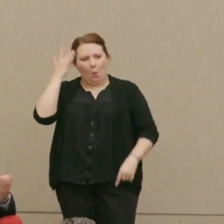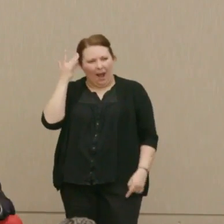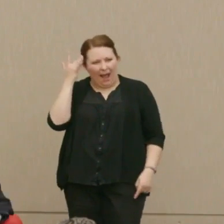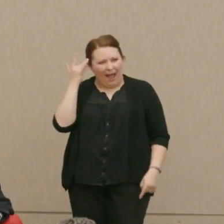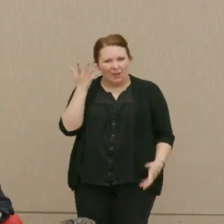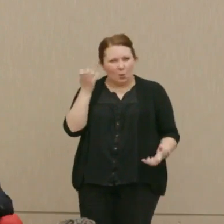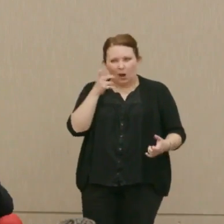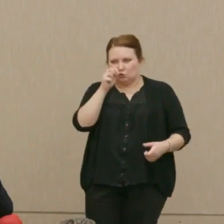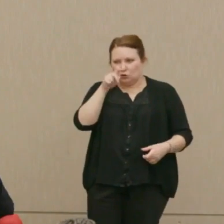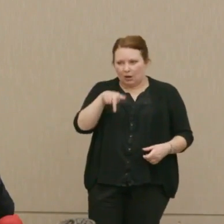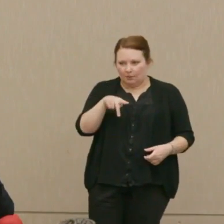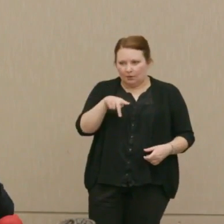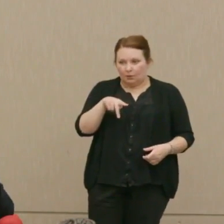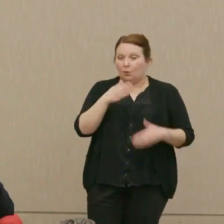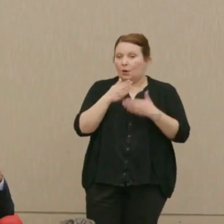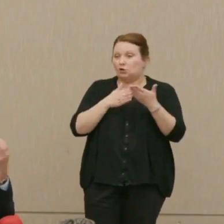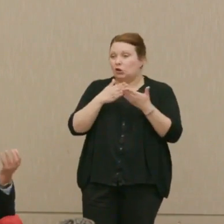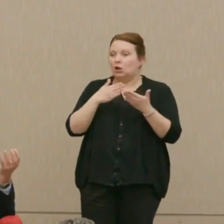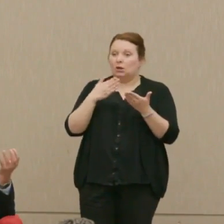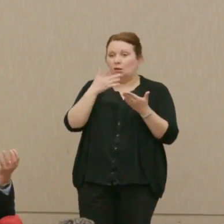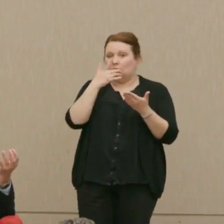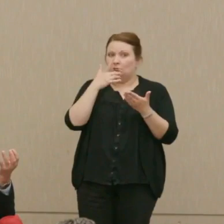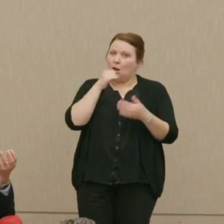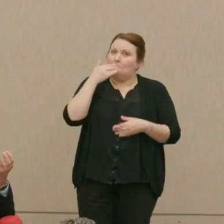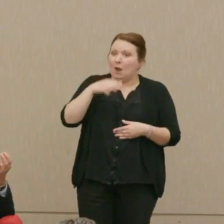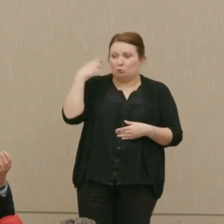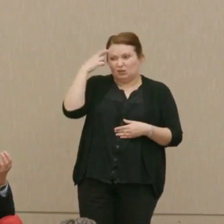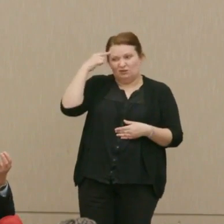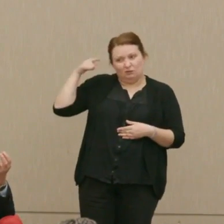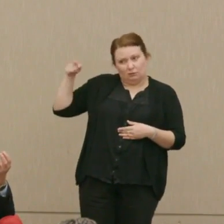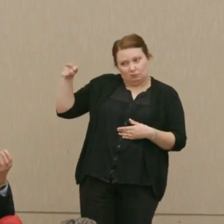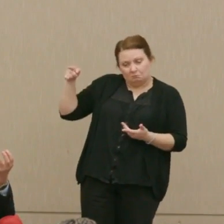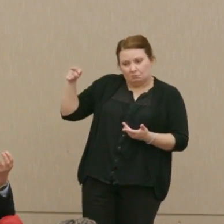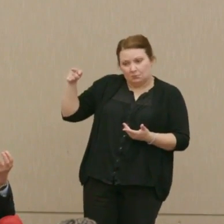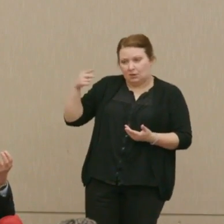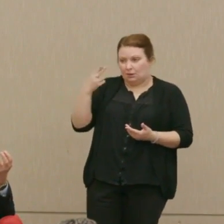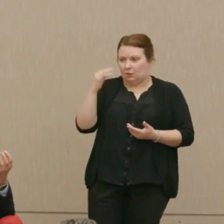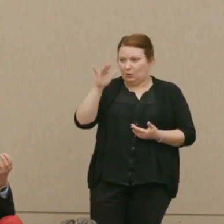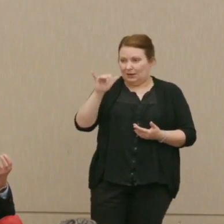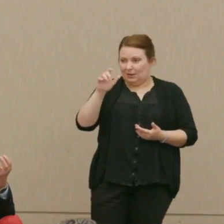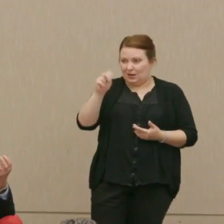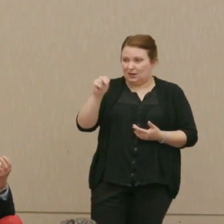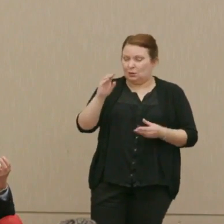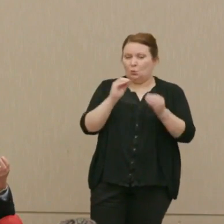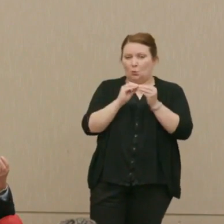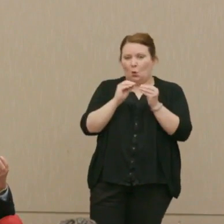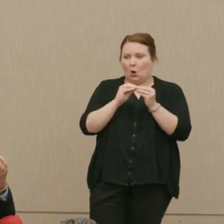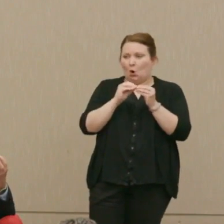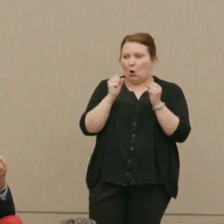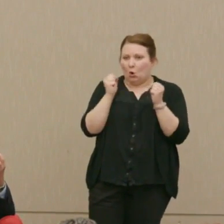Why did they want Trump? Well in part, for a not bad reason, Hillary Clinton was much more of a cold warrior.